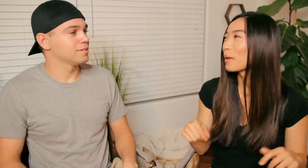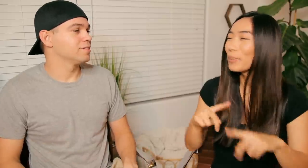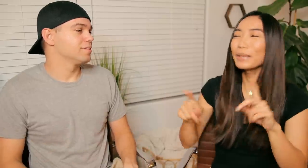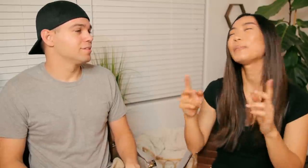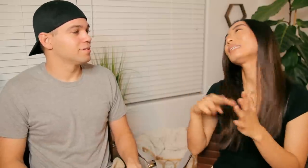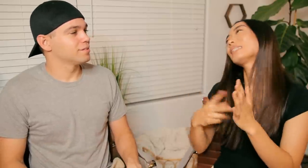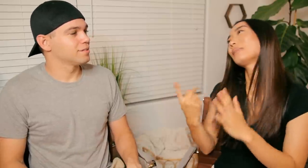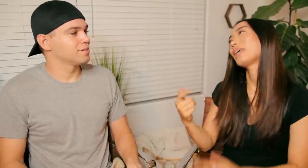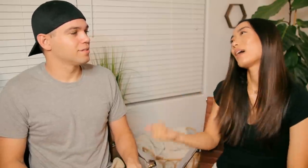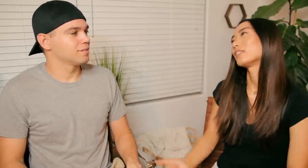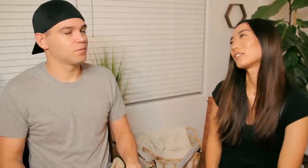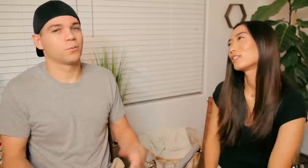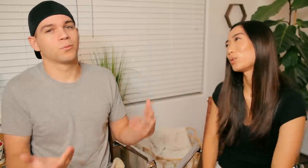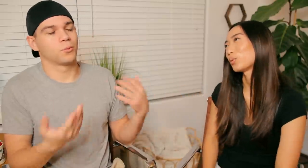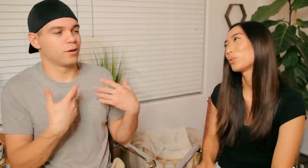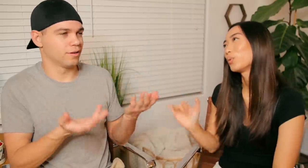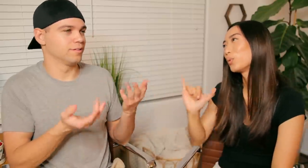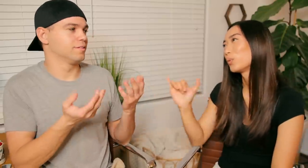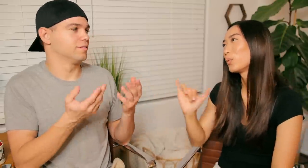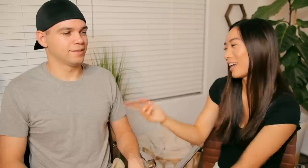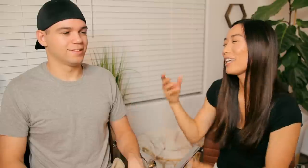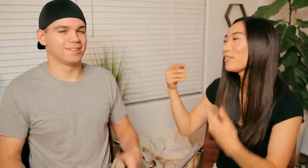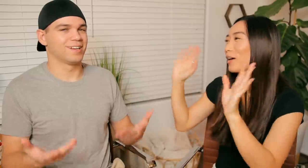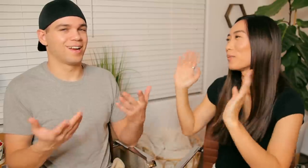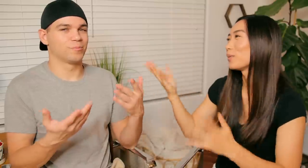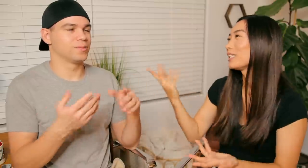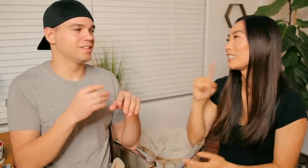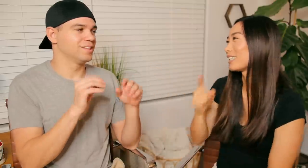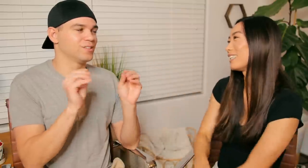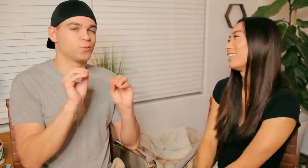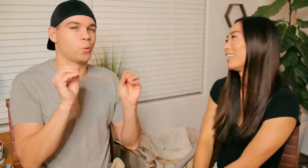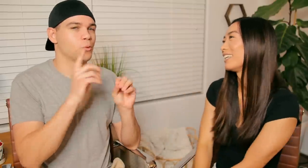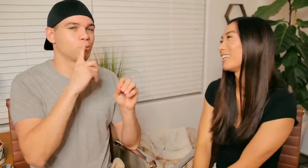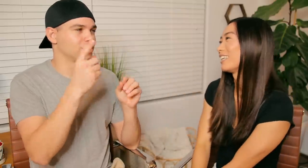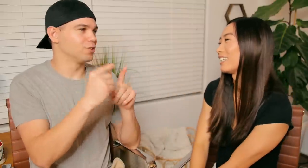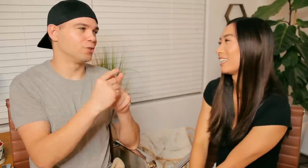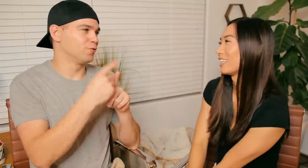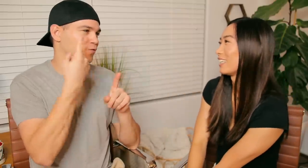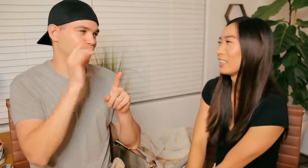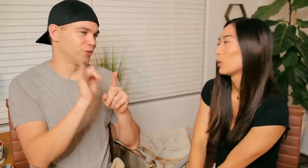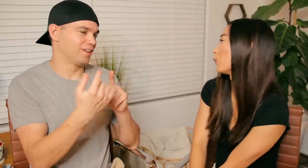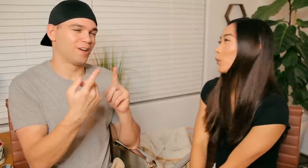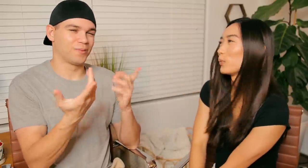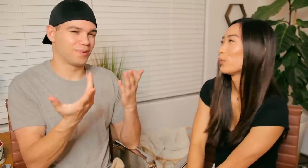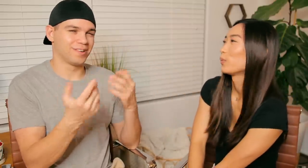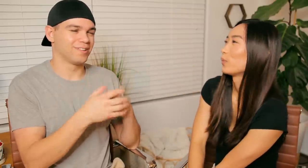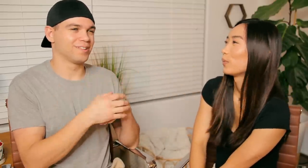E: but it means something else too i give up what is it? R: No real word for that one